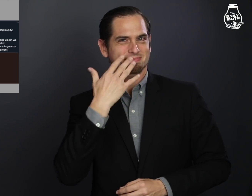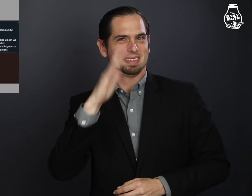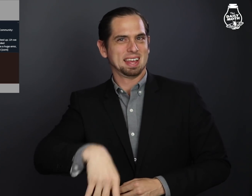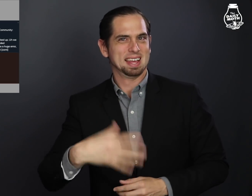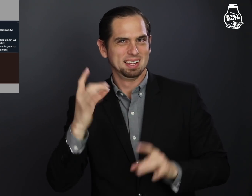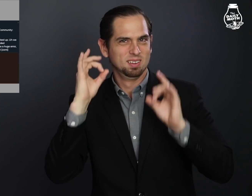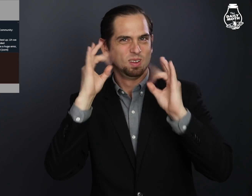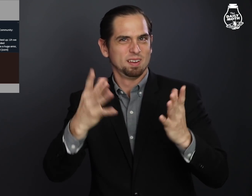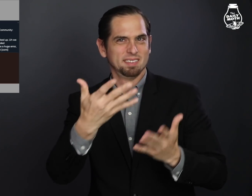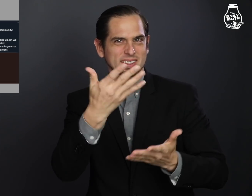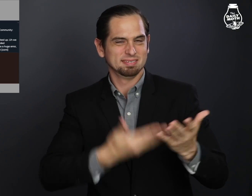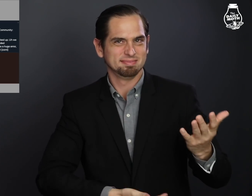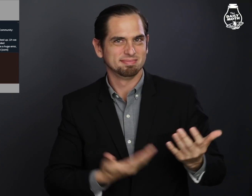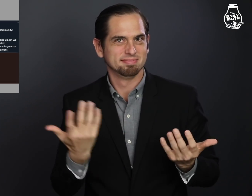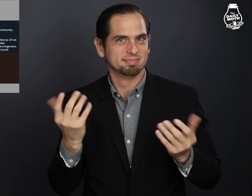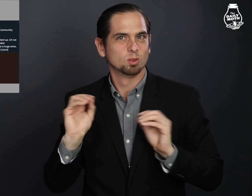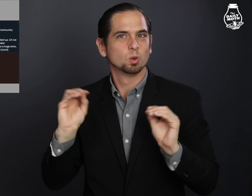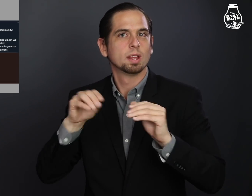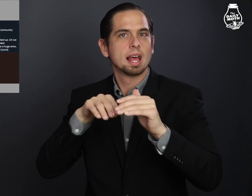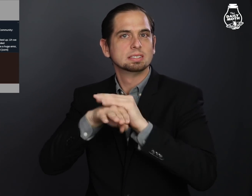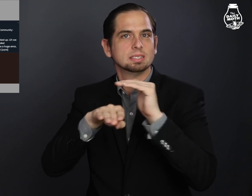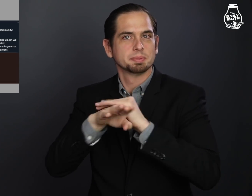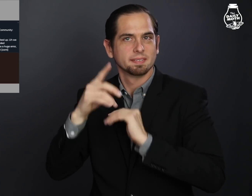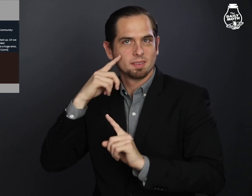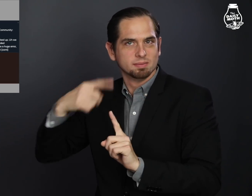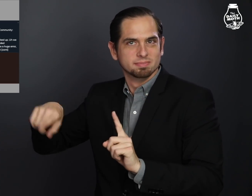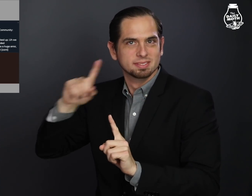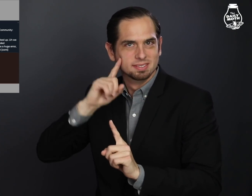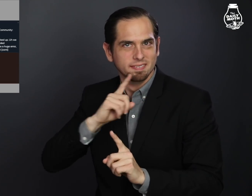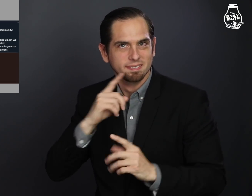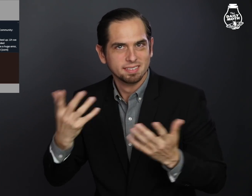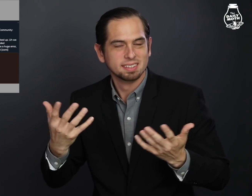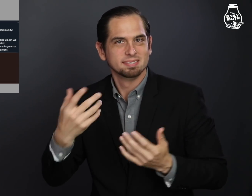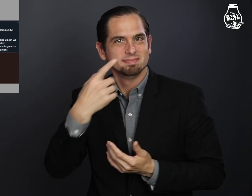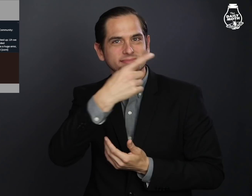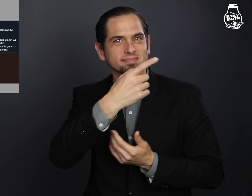a bad feature because it is not accessible to deaf people,